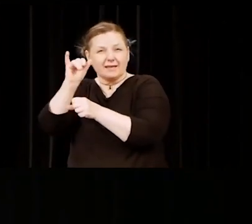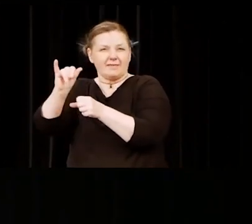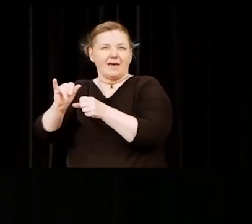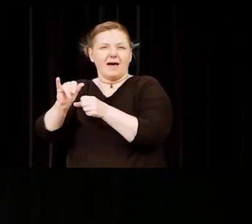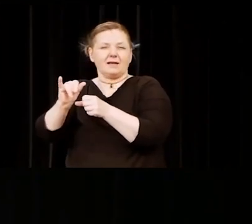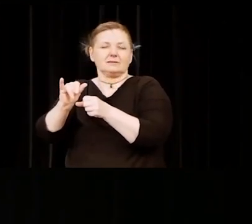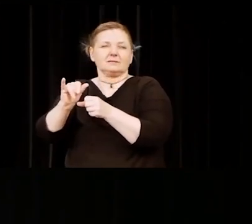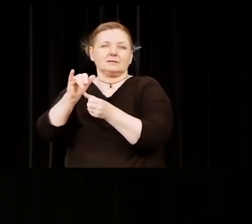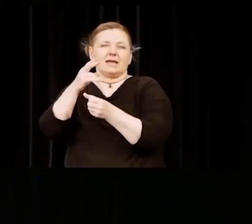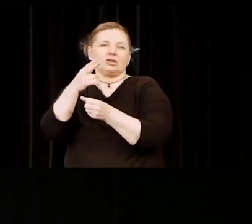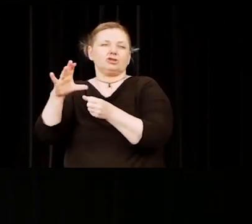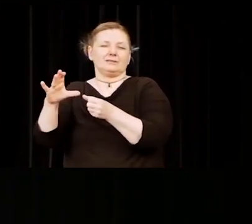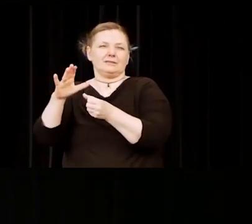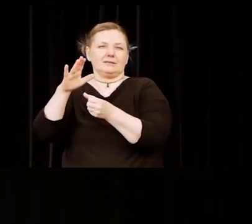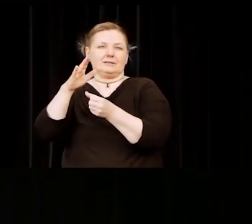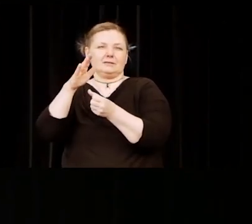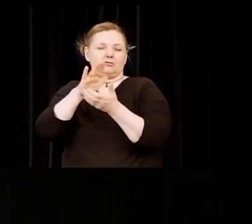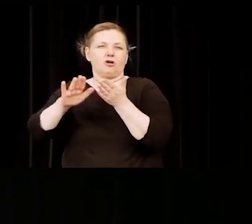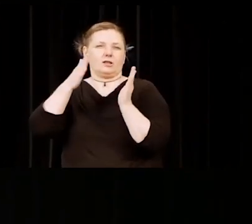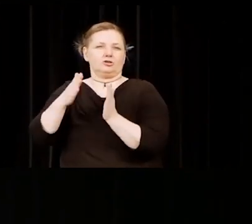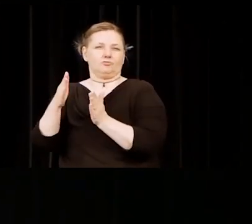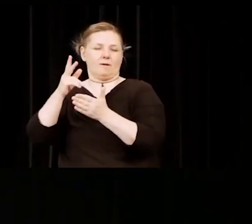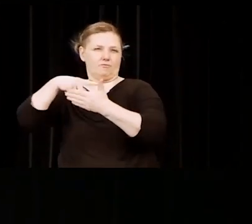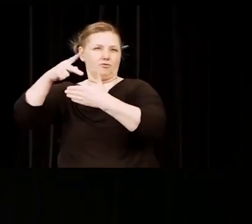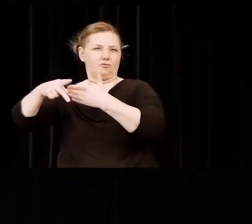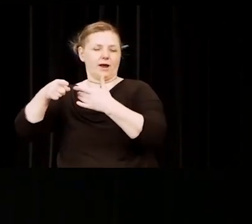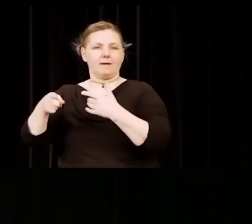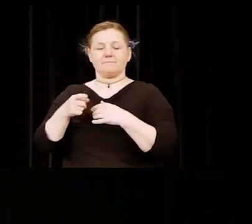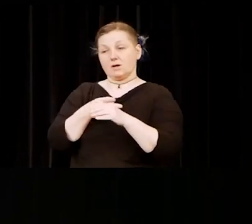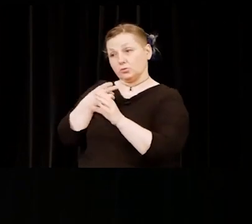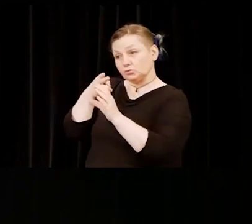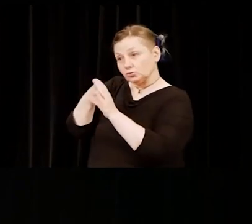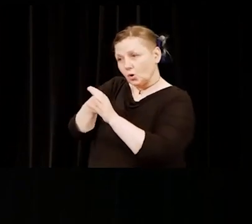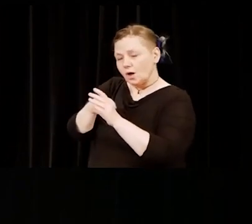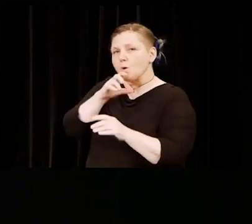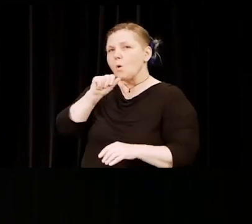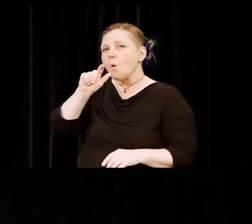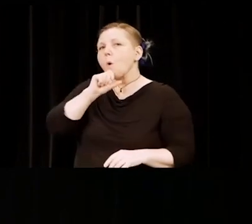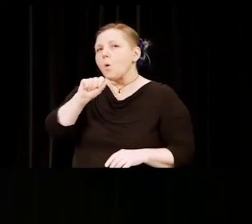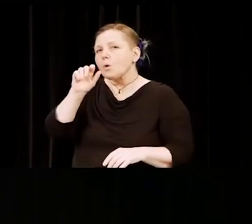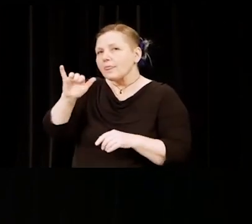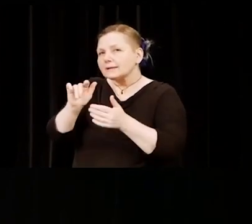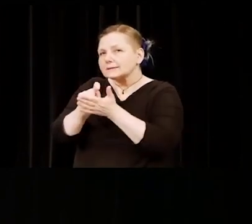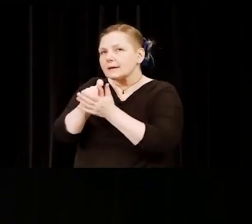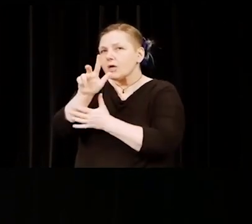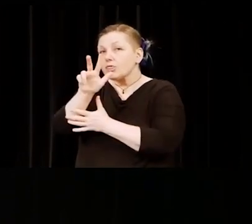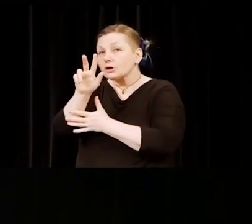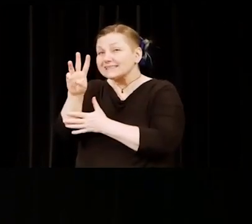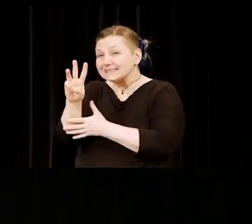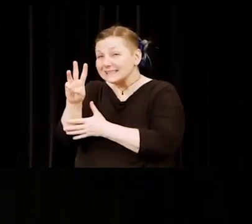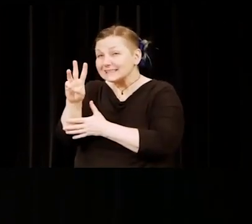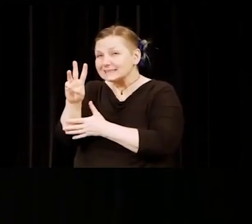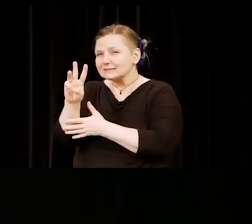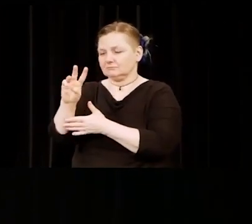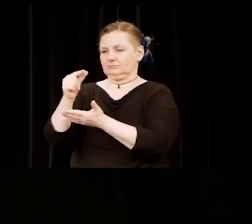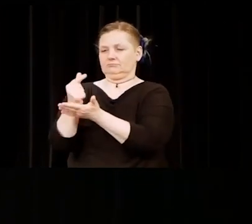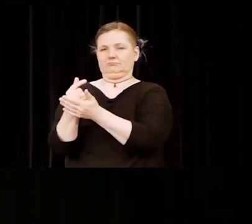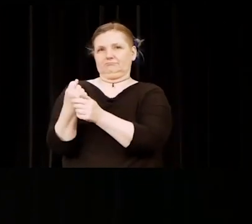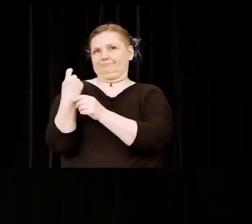The 36 year old Springfield resident completed her studies at HCC last spring, earning high honors and her associates